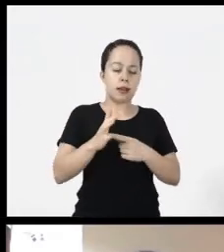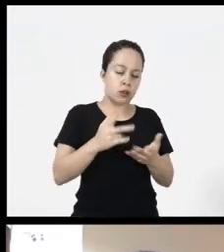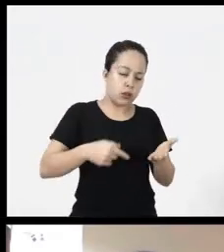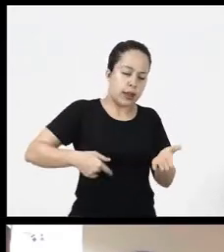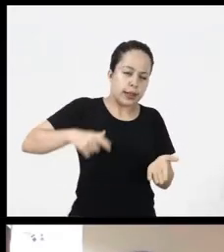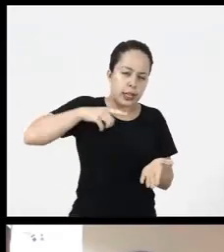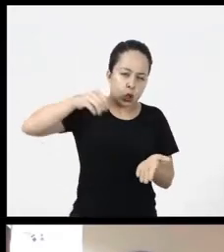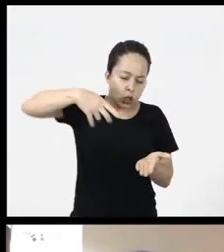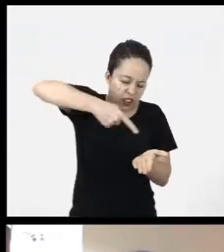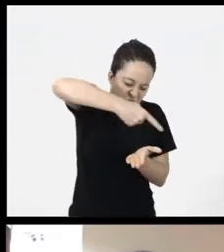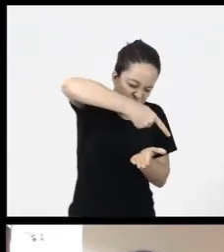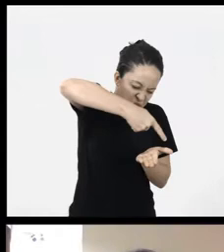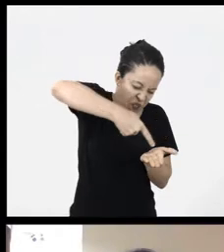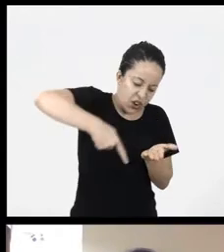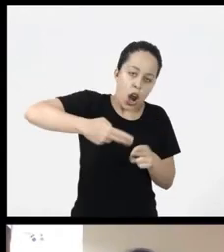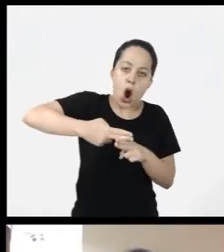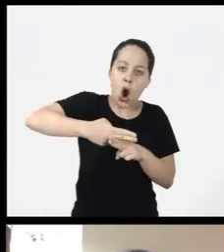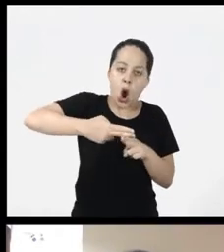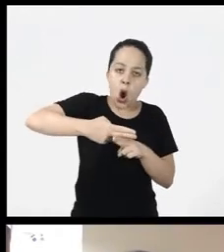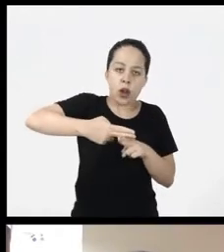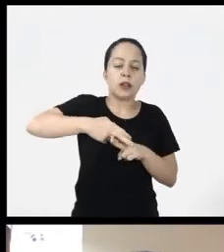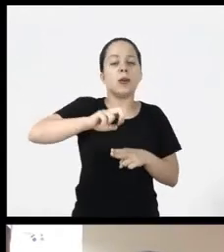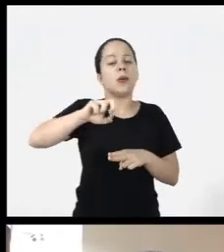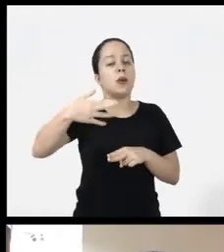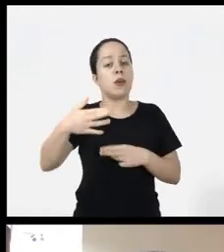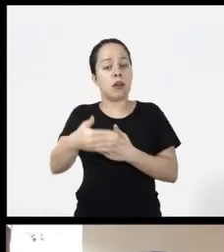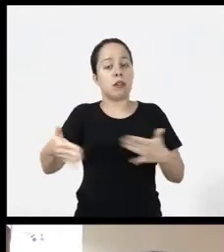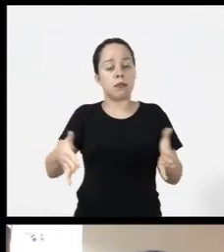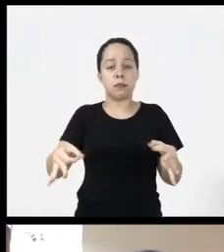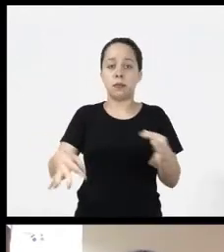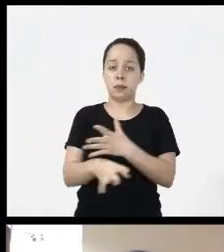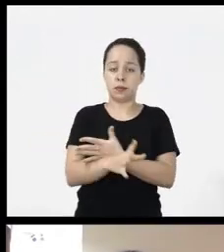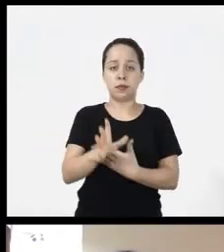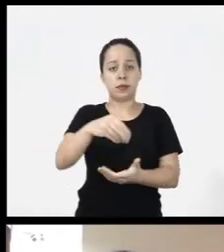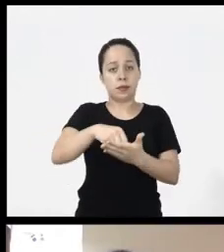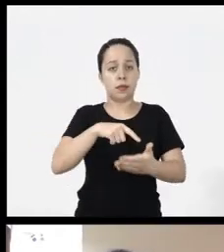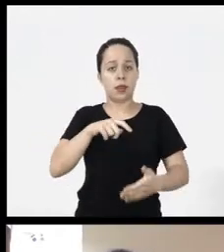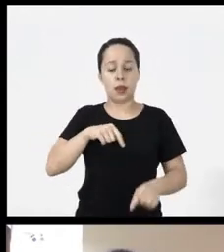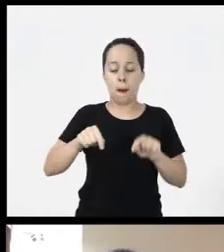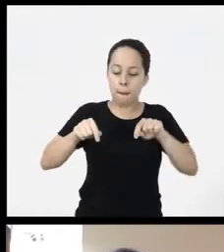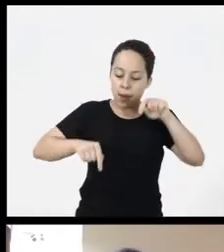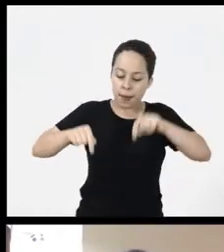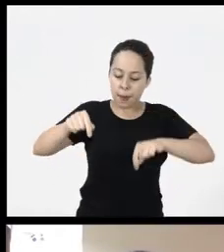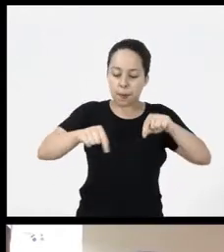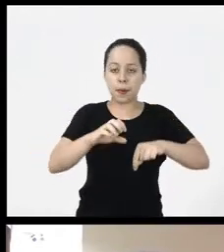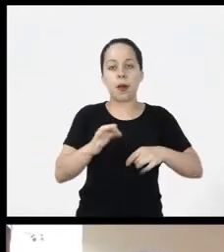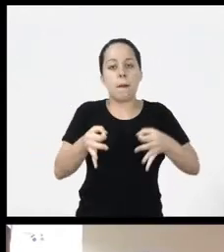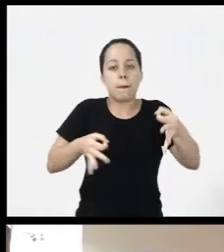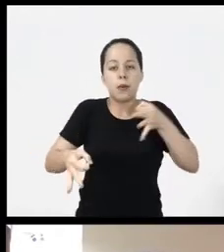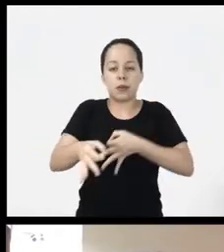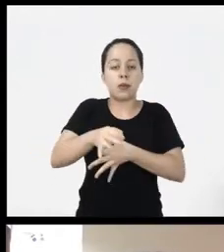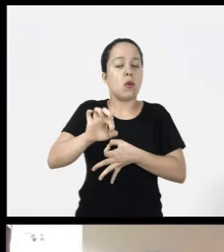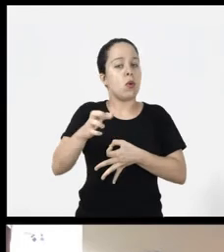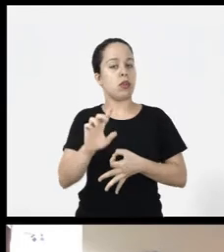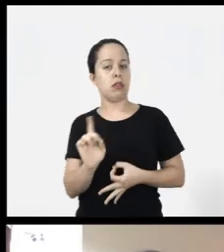or I can use a ready-made box they can have buttons or without they can have